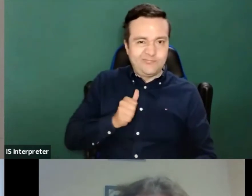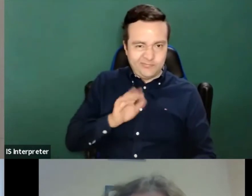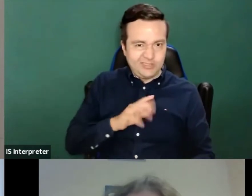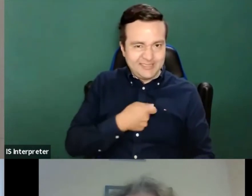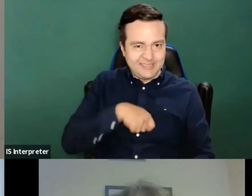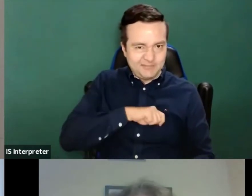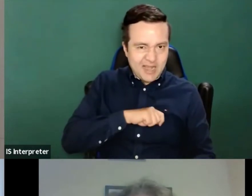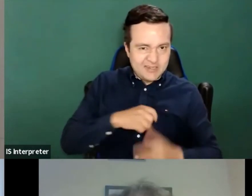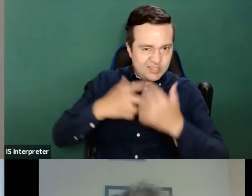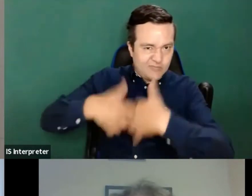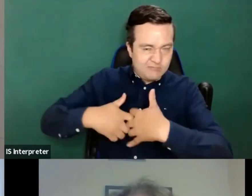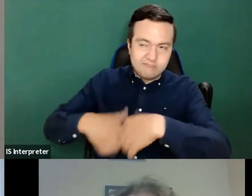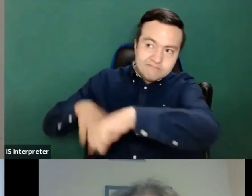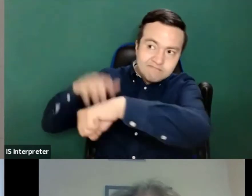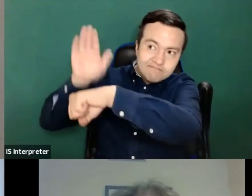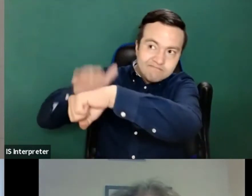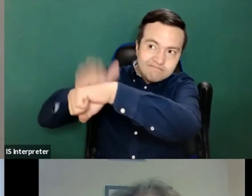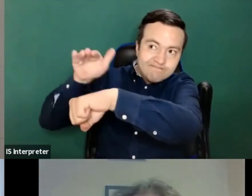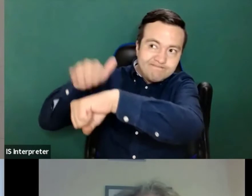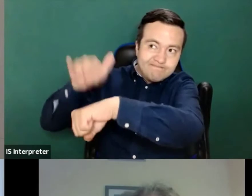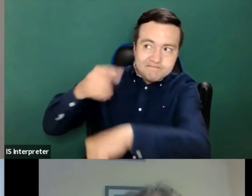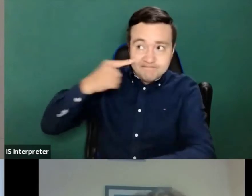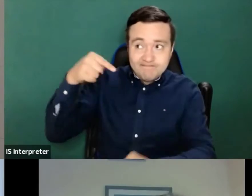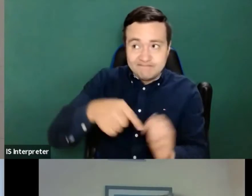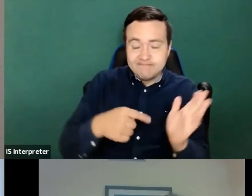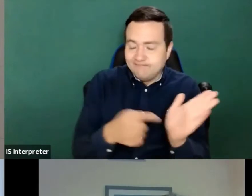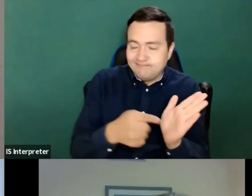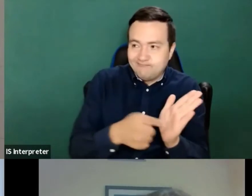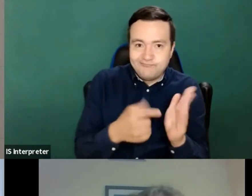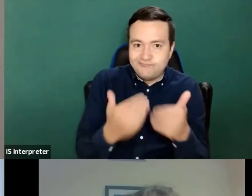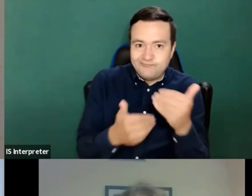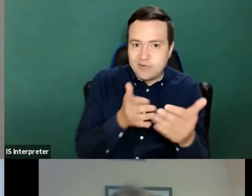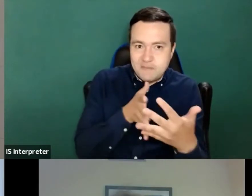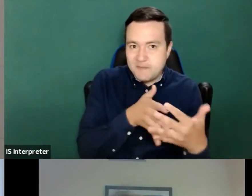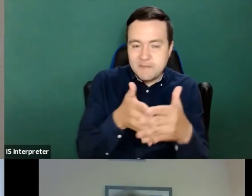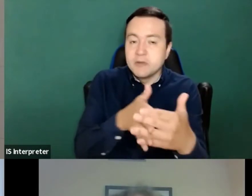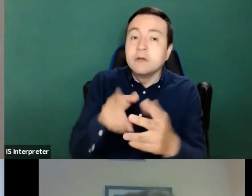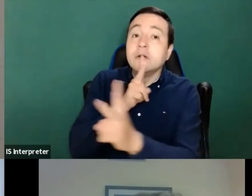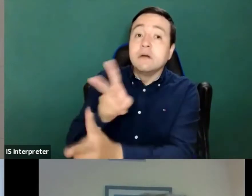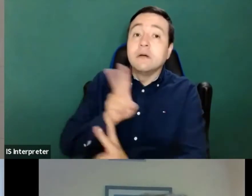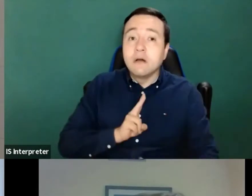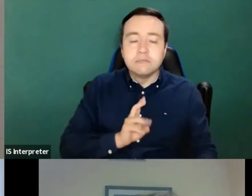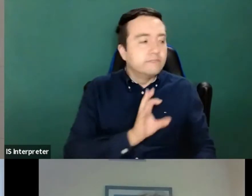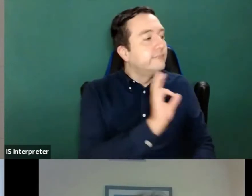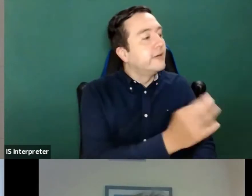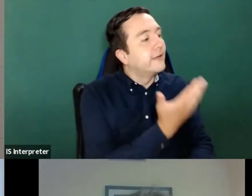And, and tell them I'm warning about this? And what was the response? Thank you for your comments.